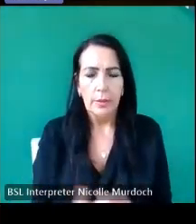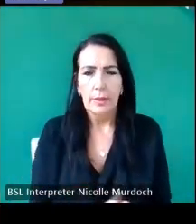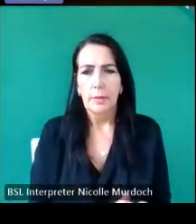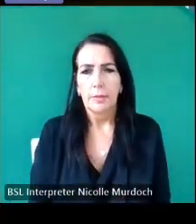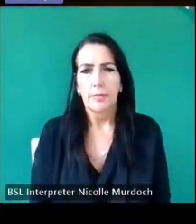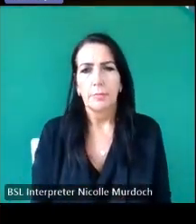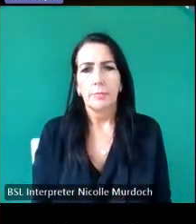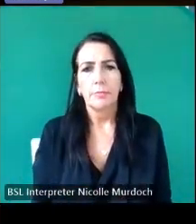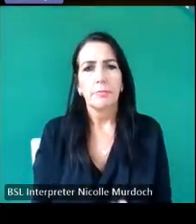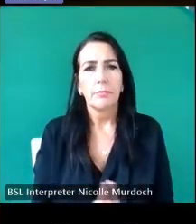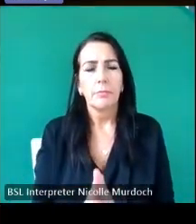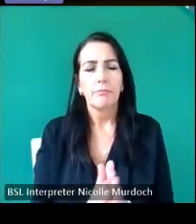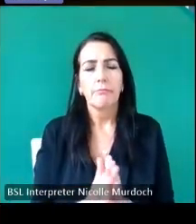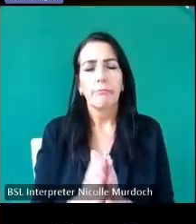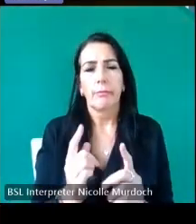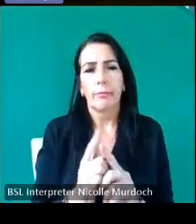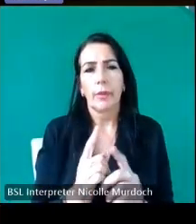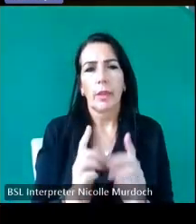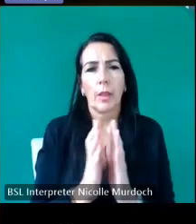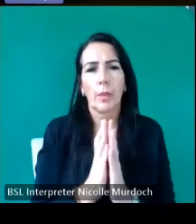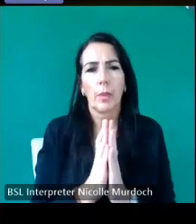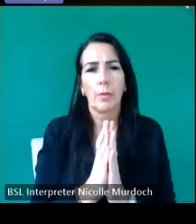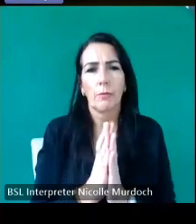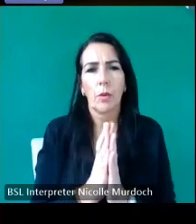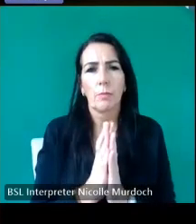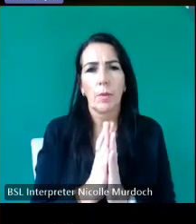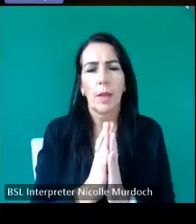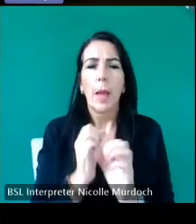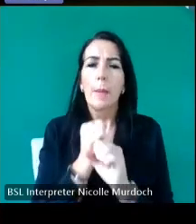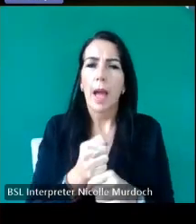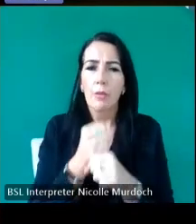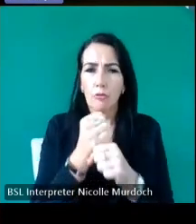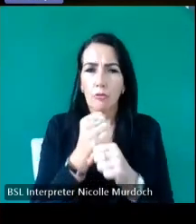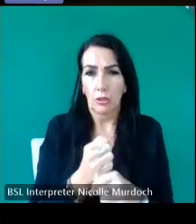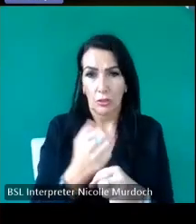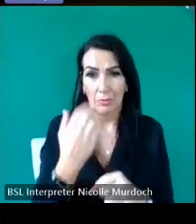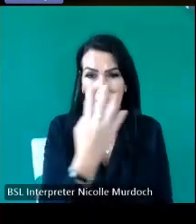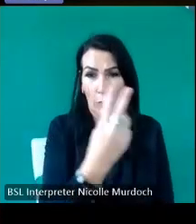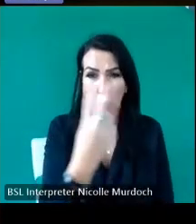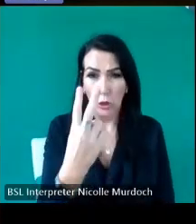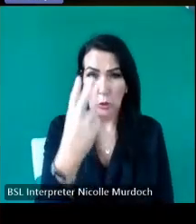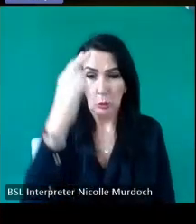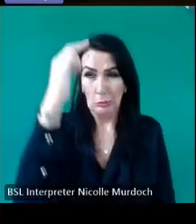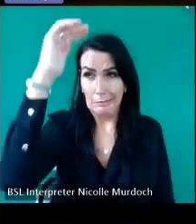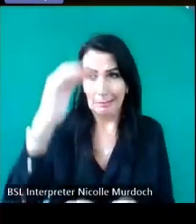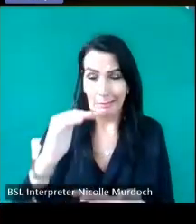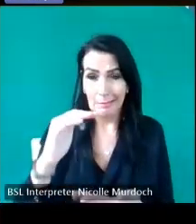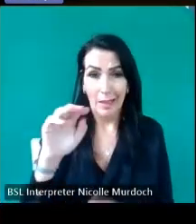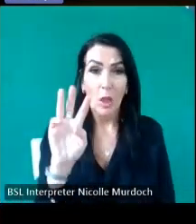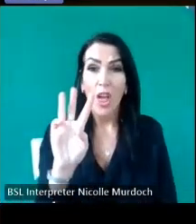gone from I think the number was 42 down to 13 uh and that rationalization has uh meant that